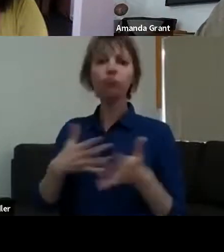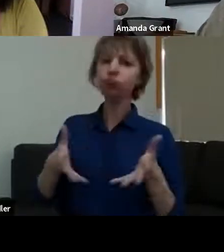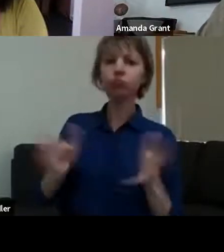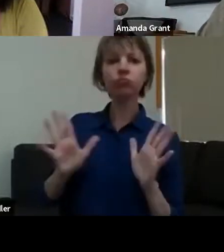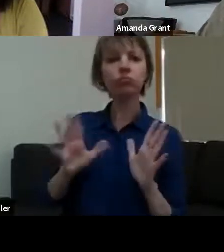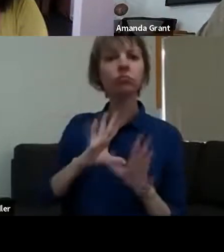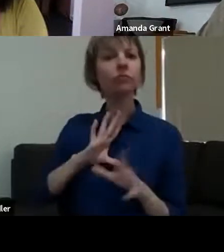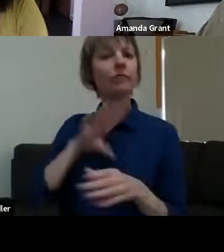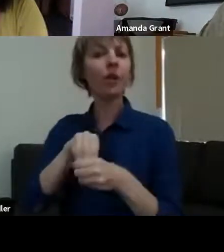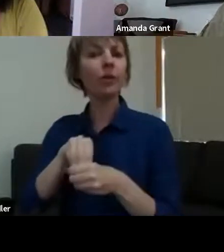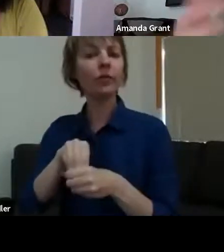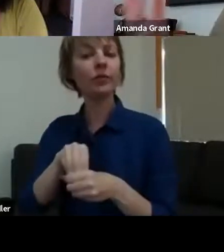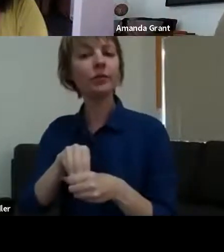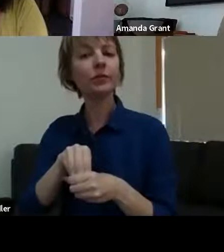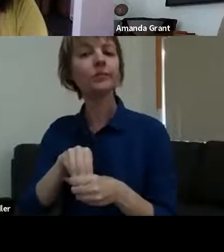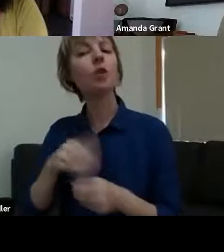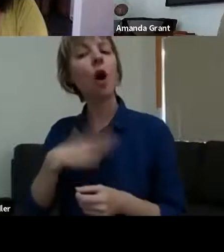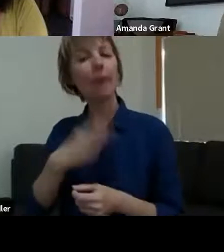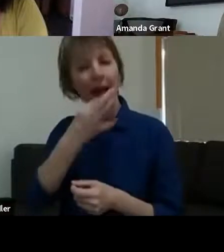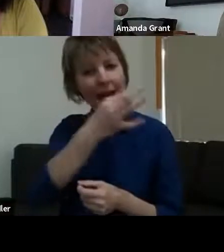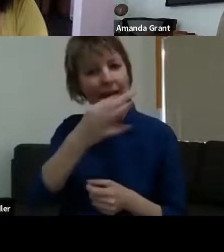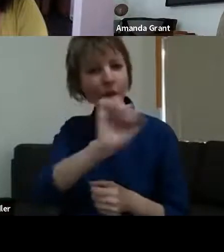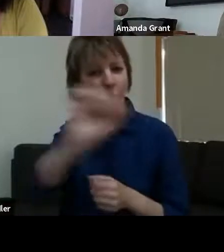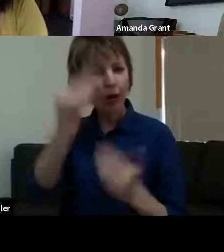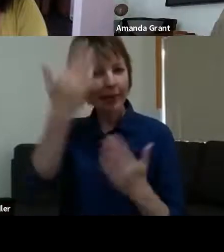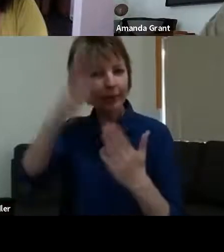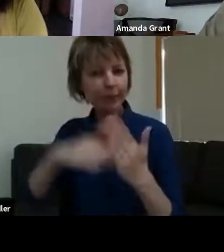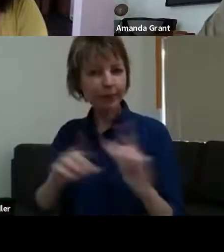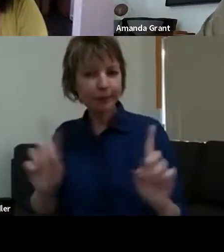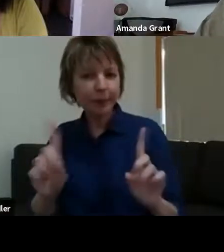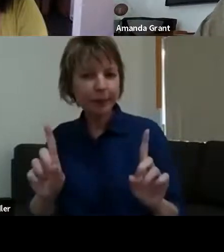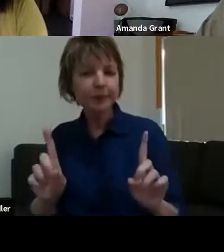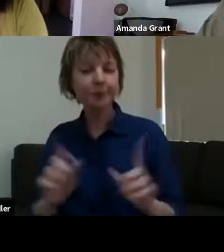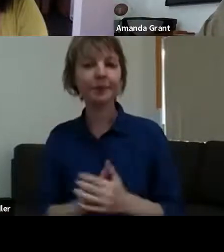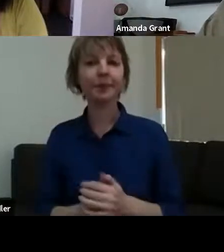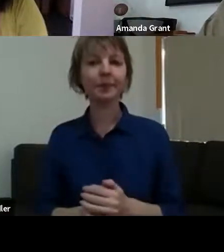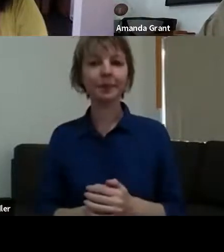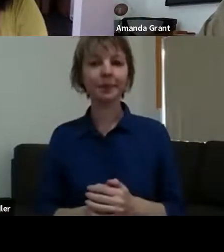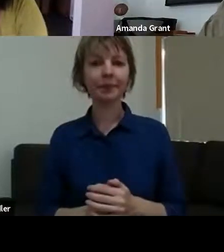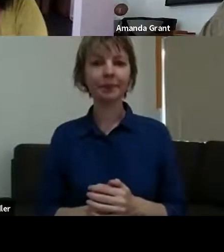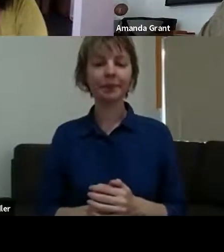what's your experience of that? And I guess the effect that your